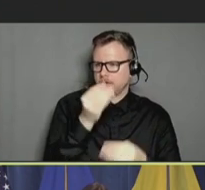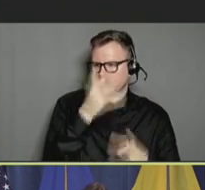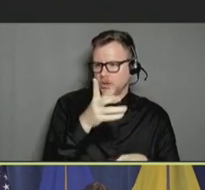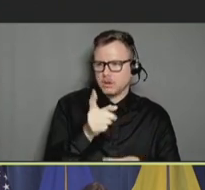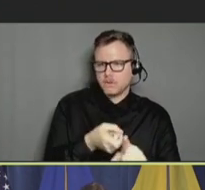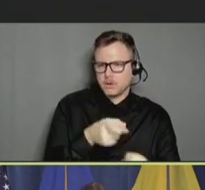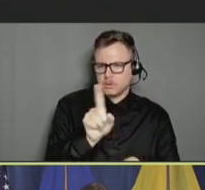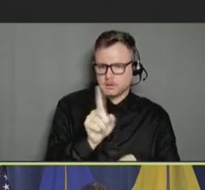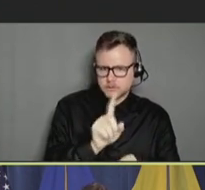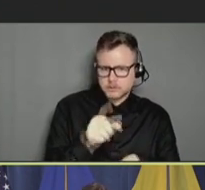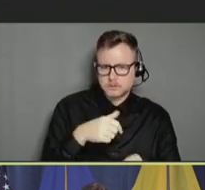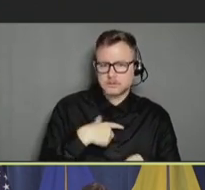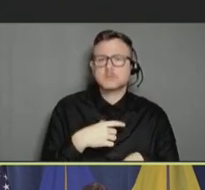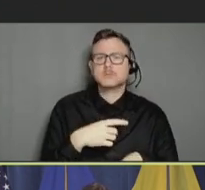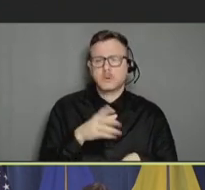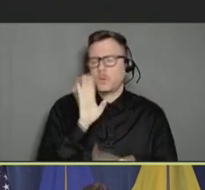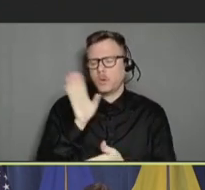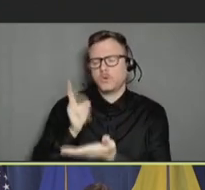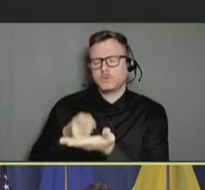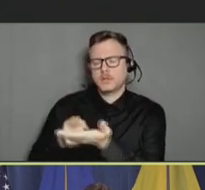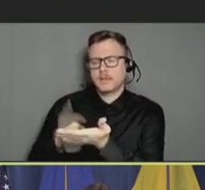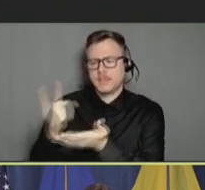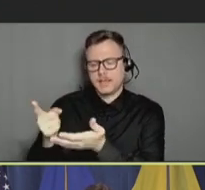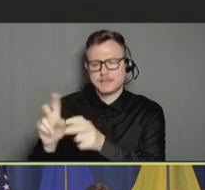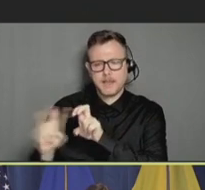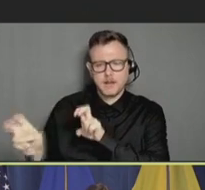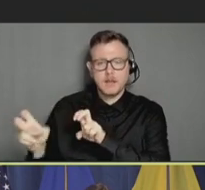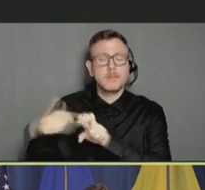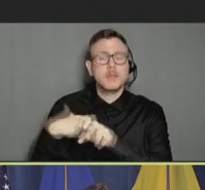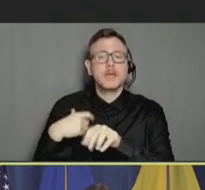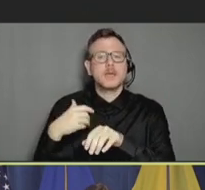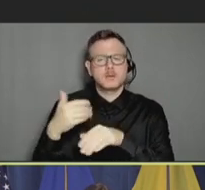later, this panel and also, over the next couple days.